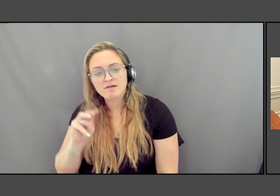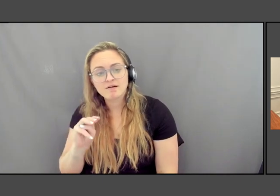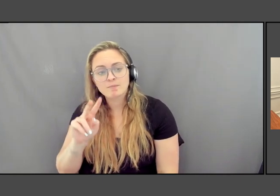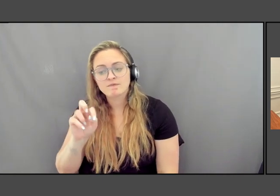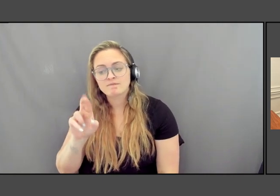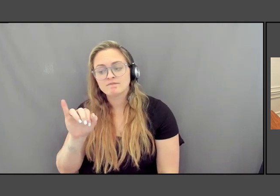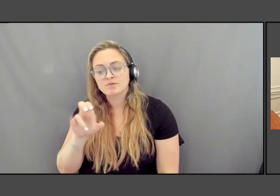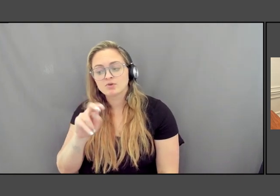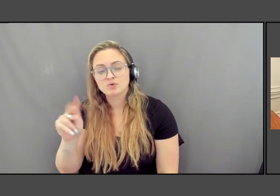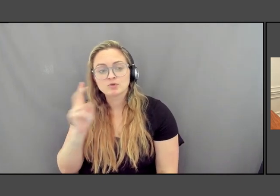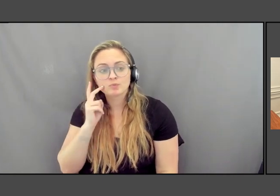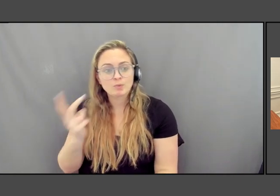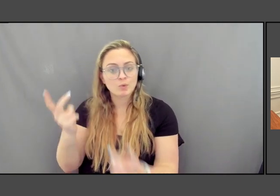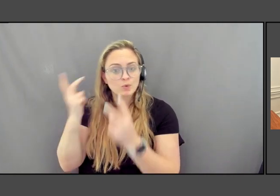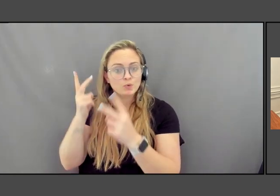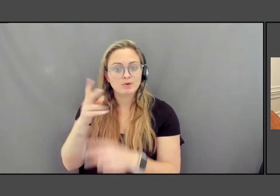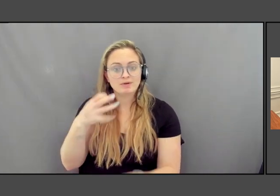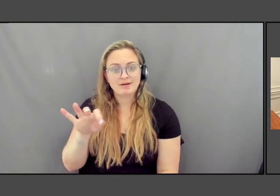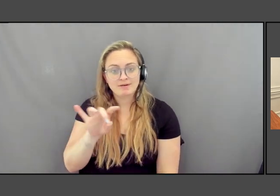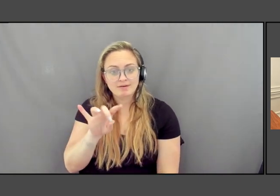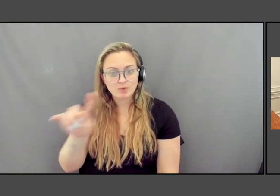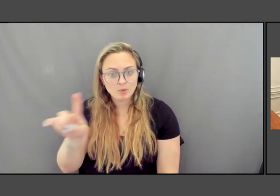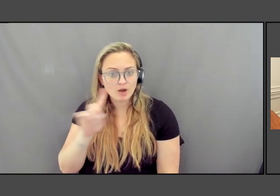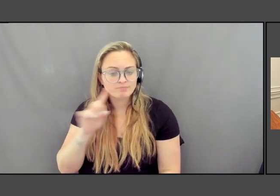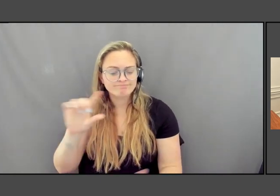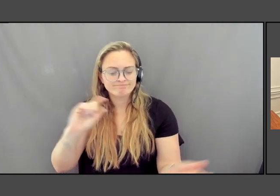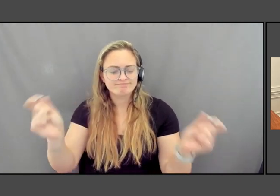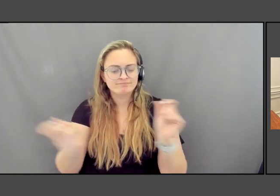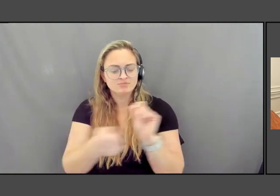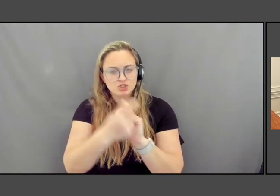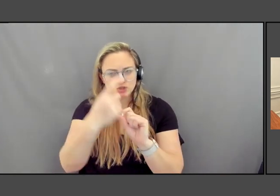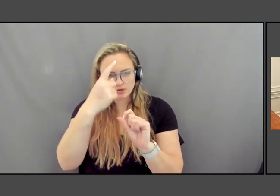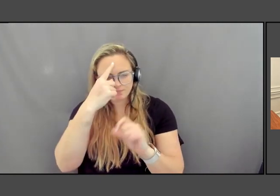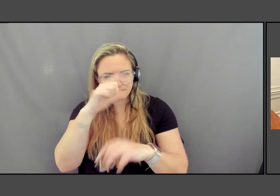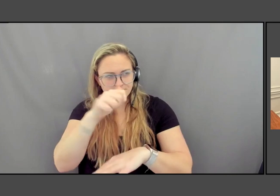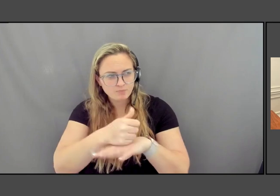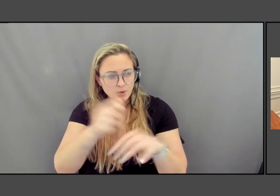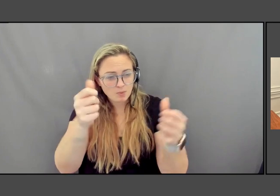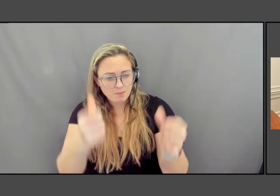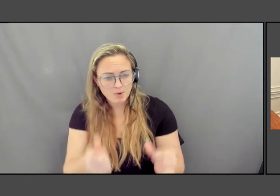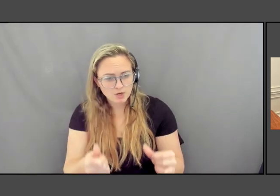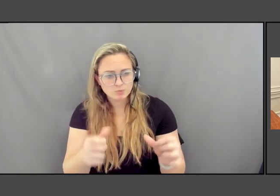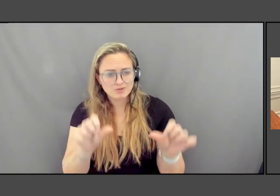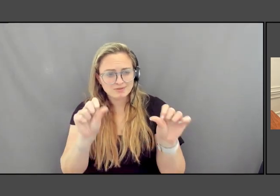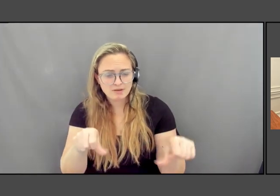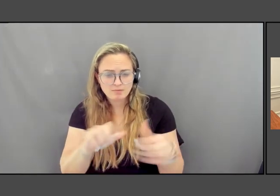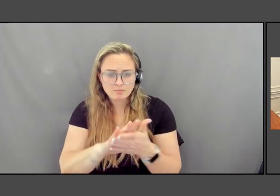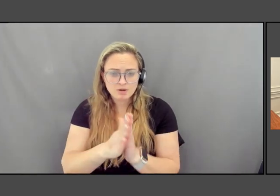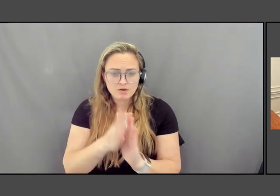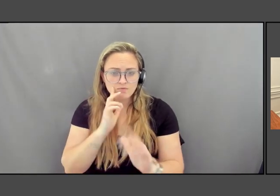she's reshaped our collective understanding about what monuments are and can be in our national and global landscapes